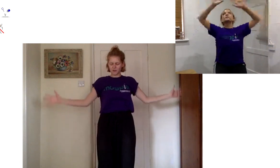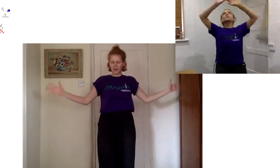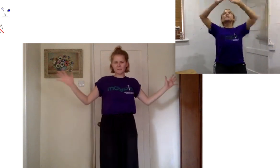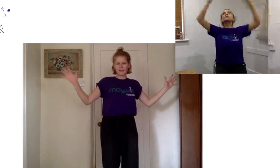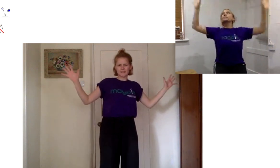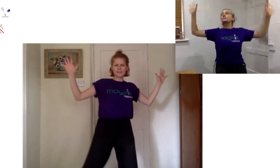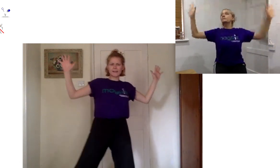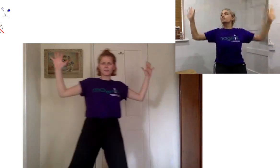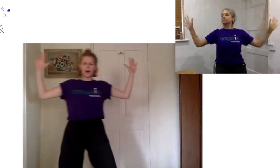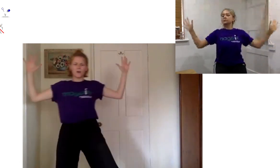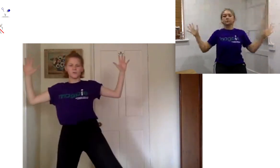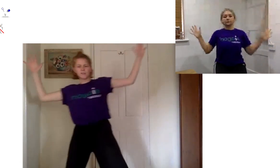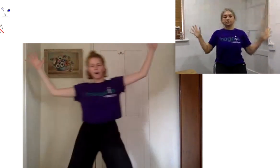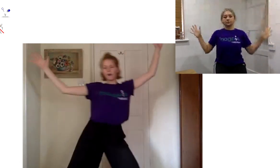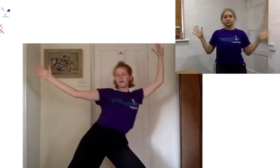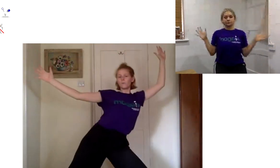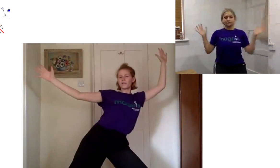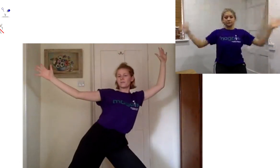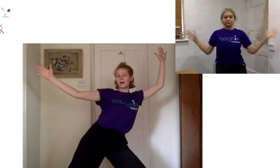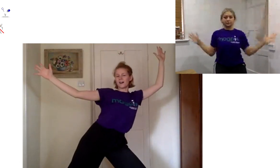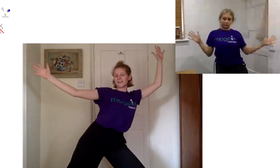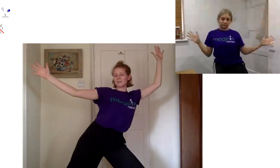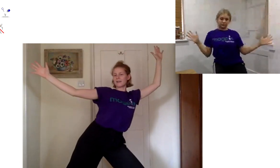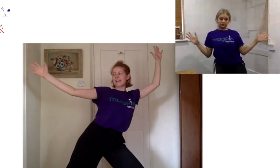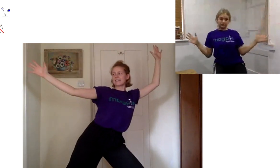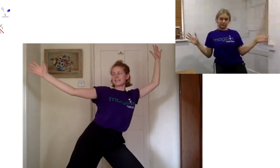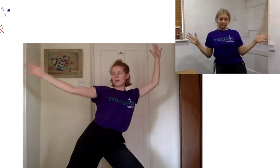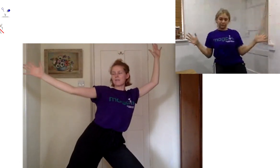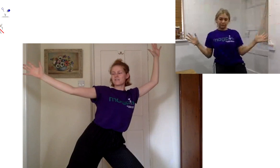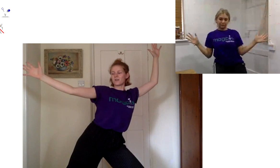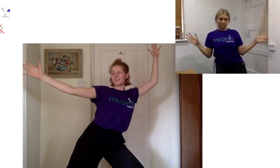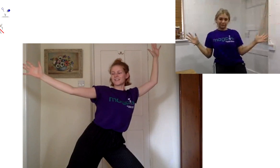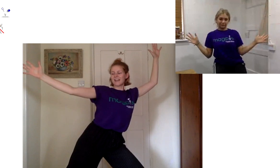you're going to make a still pose with your mask and it can be anything however you want